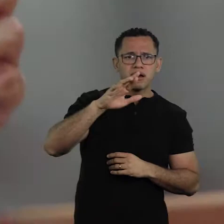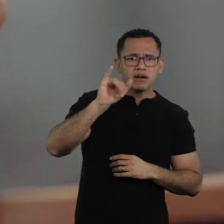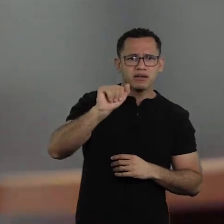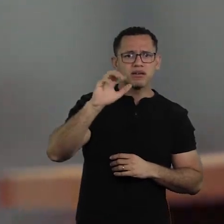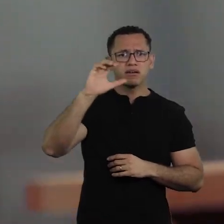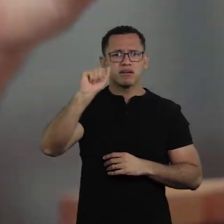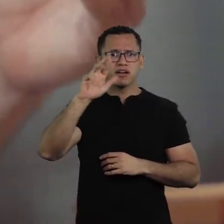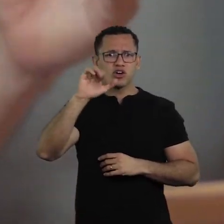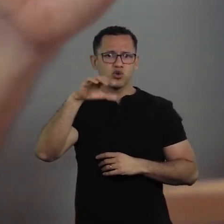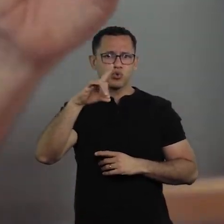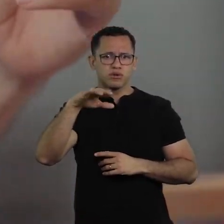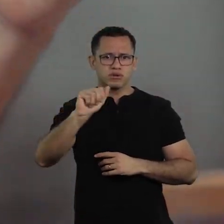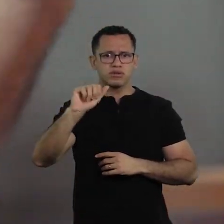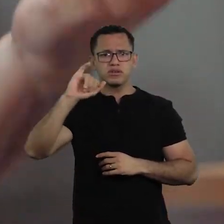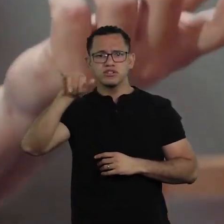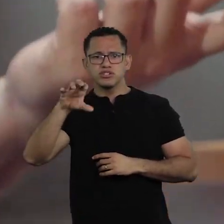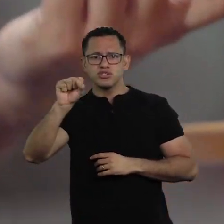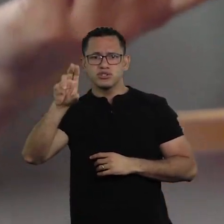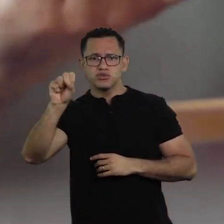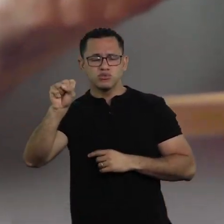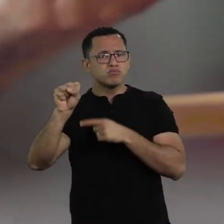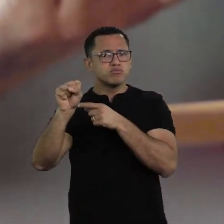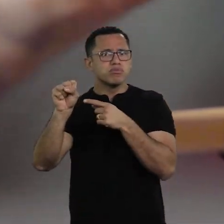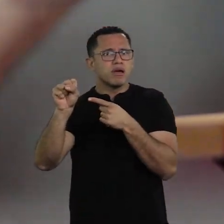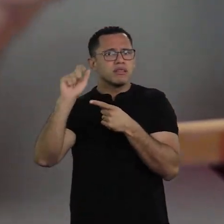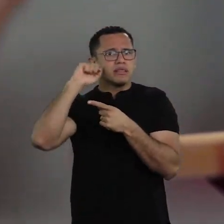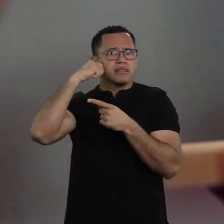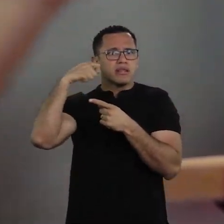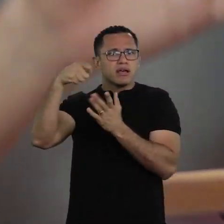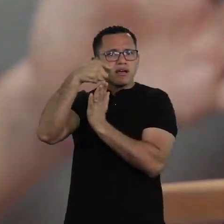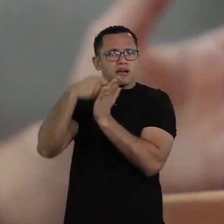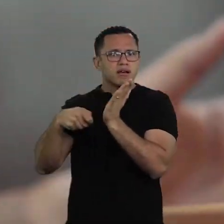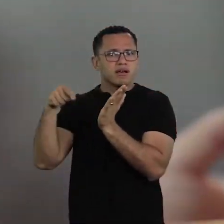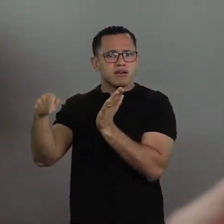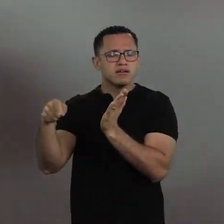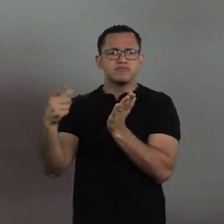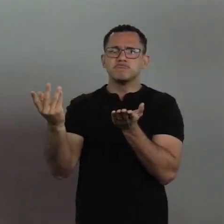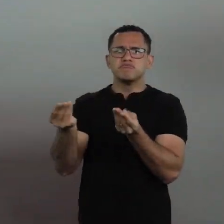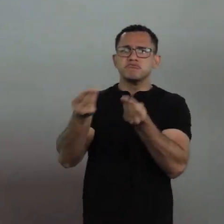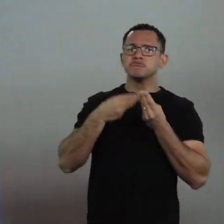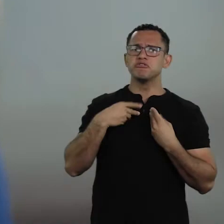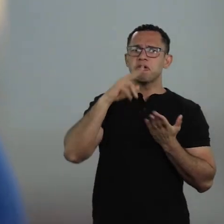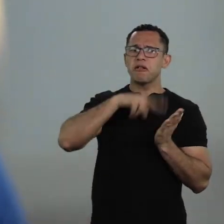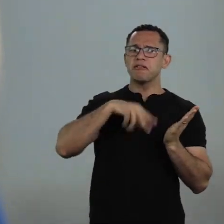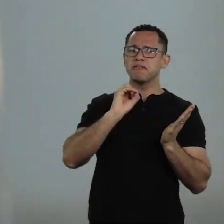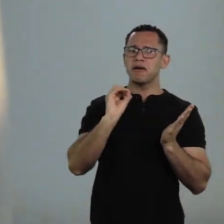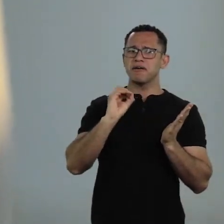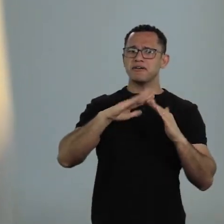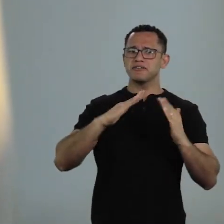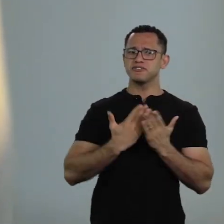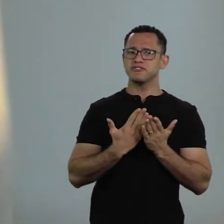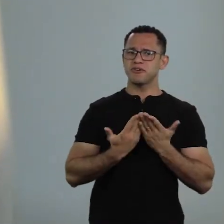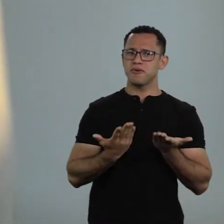If the fight stops, racism quickly pushes black people